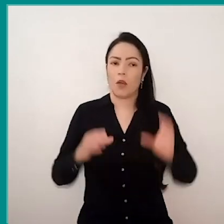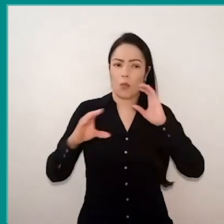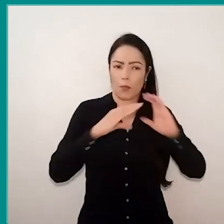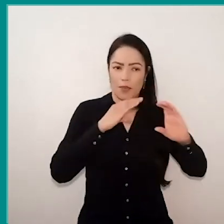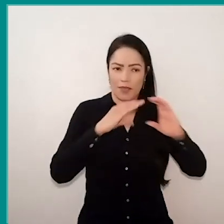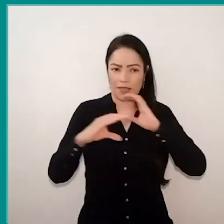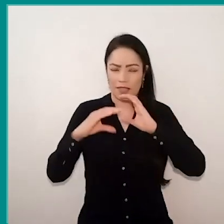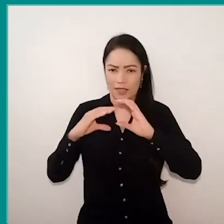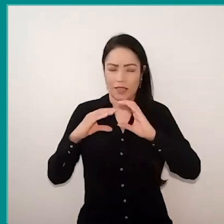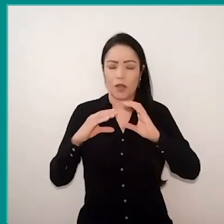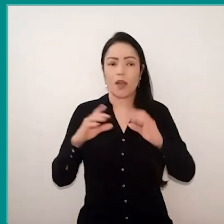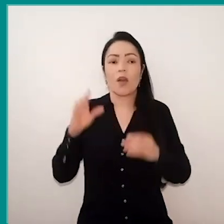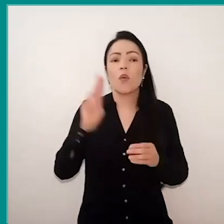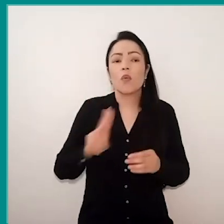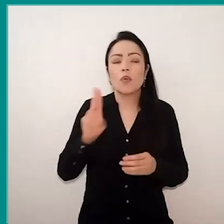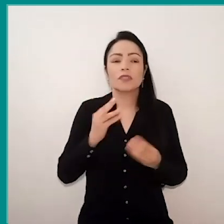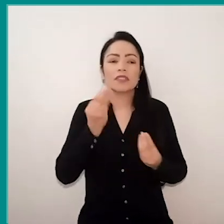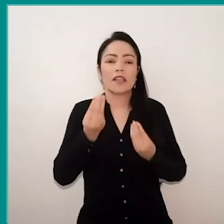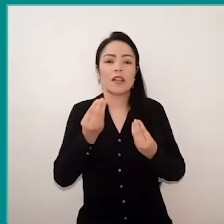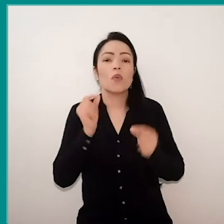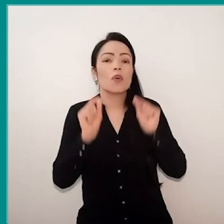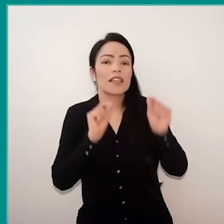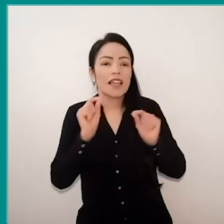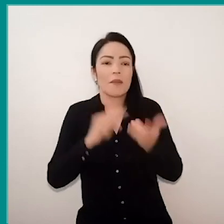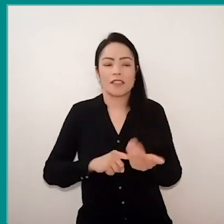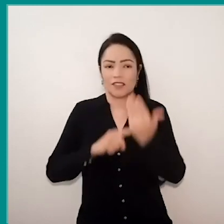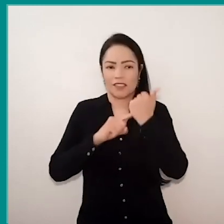the technological instruments are our creatures,